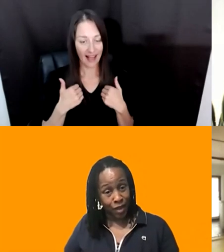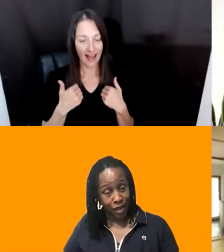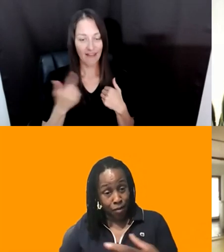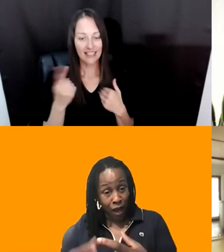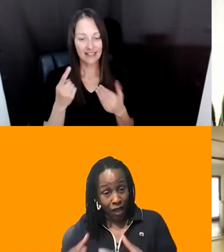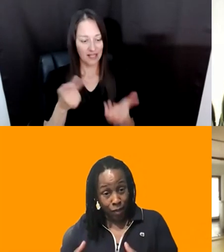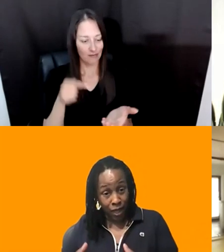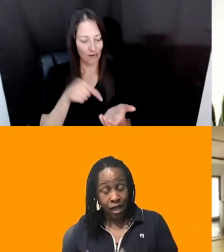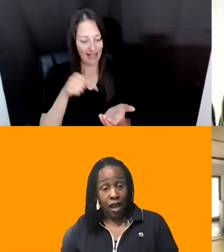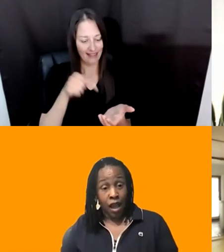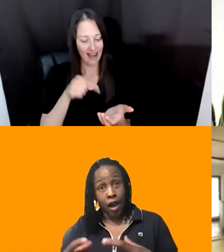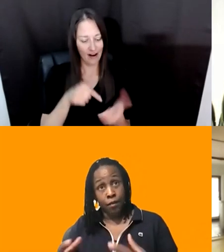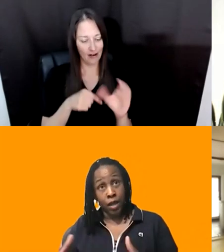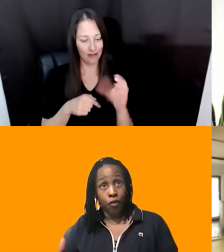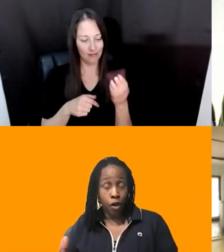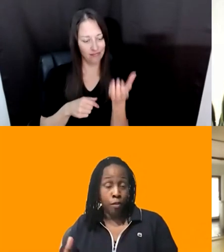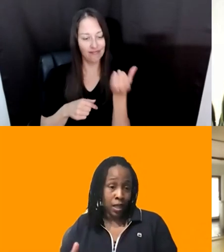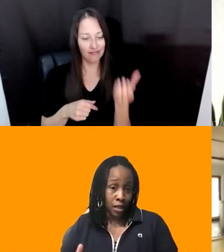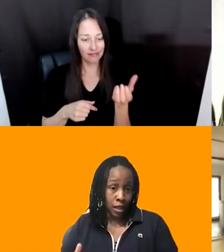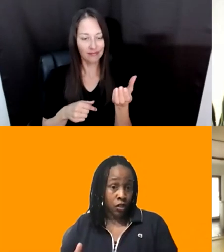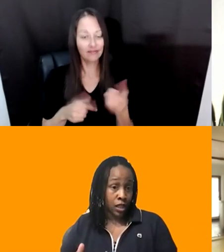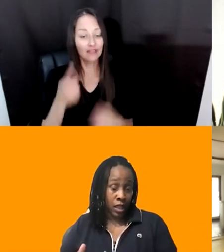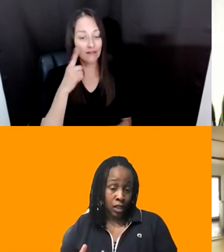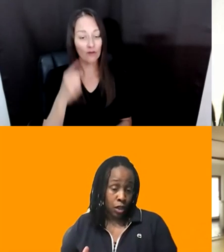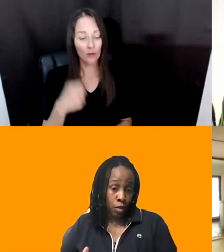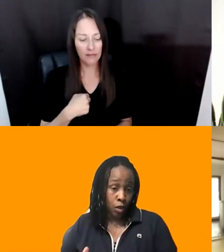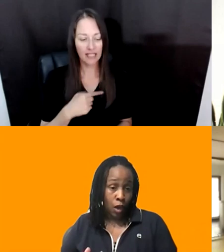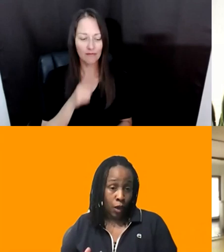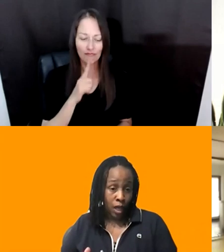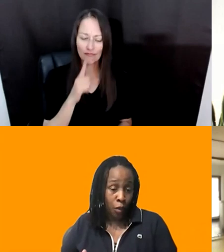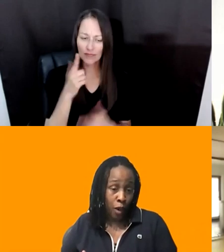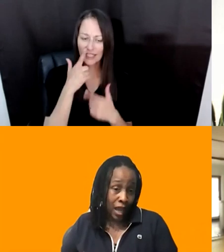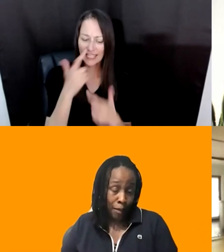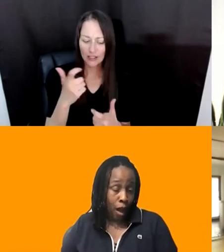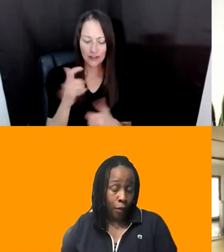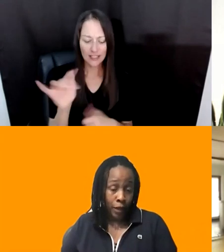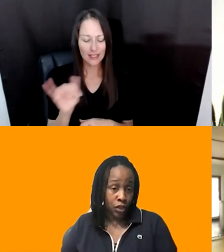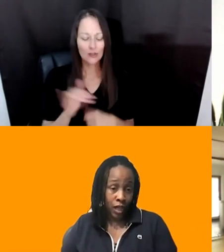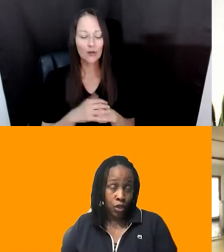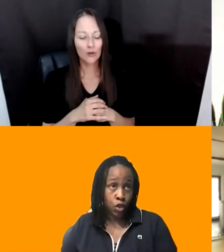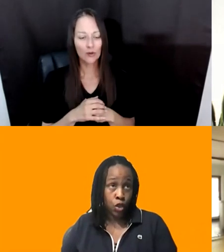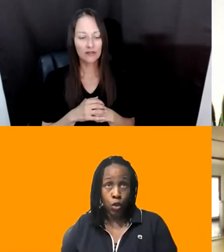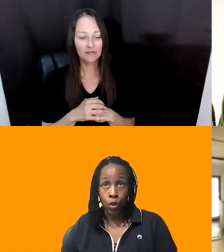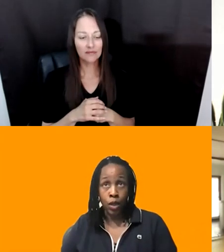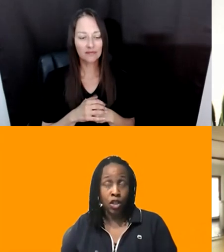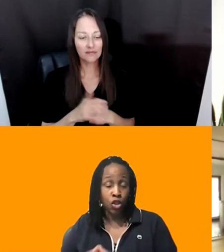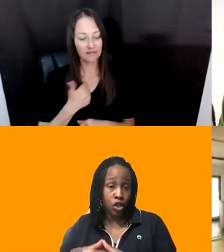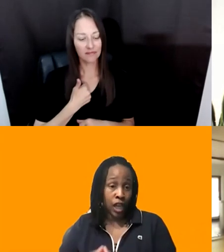EMBODIMENT FOR ME IS INTERESTING TOO, YOU KNOW, IN A WAY I'M ALWAYS TRYING TO INTERJECT